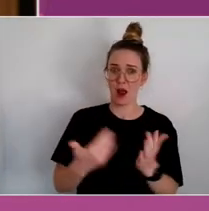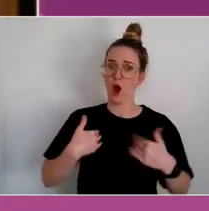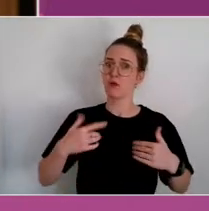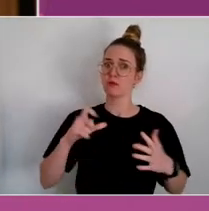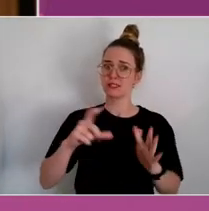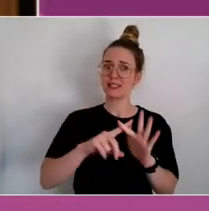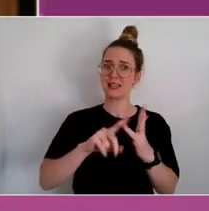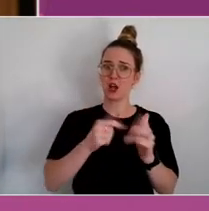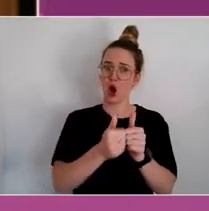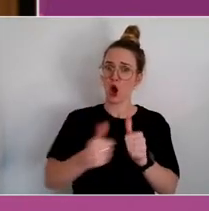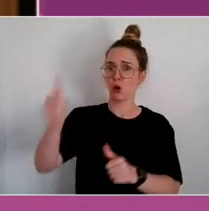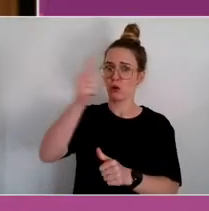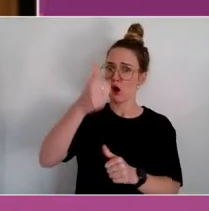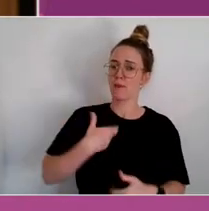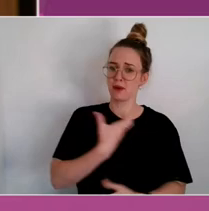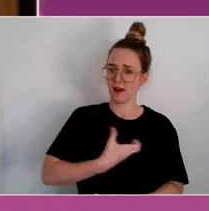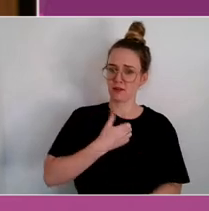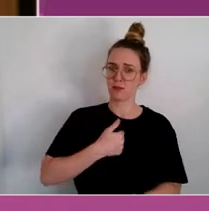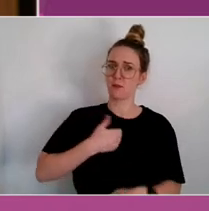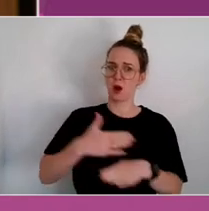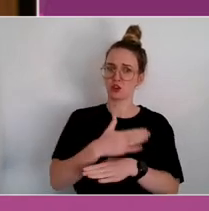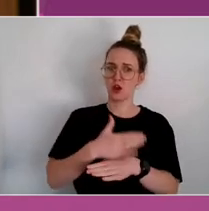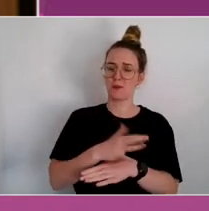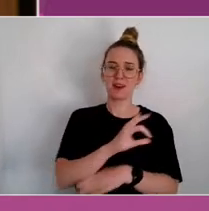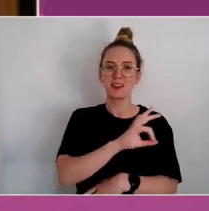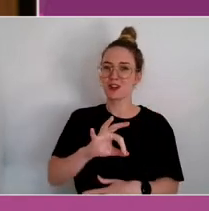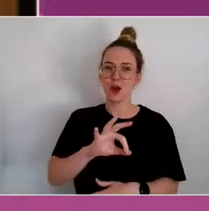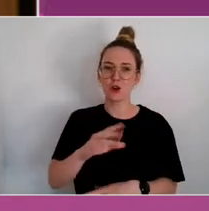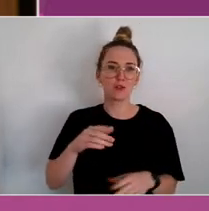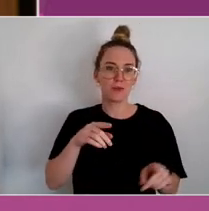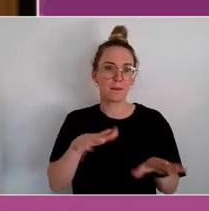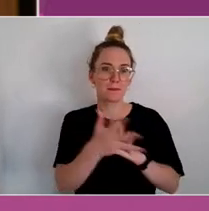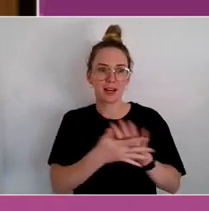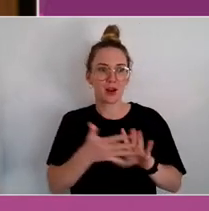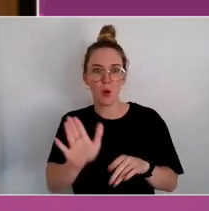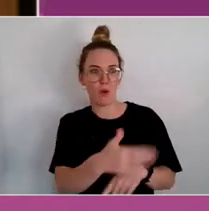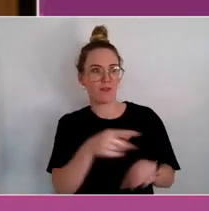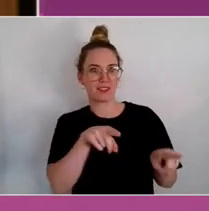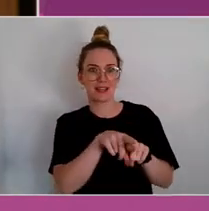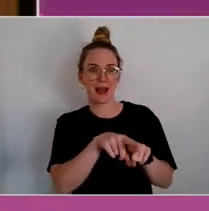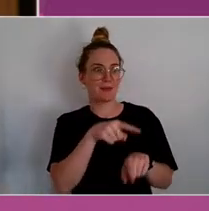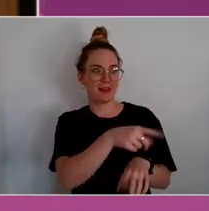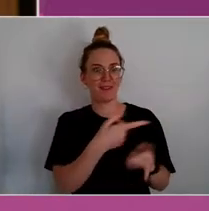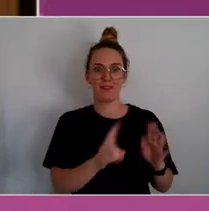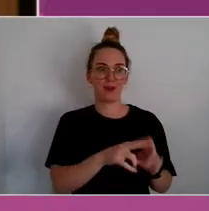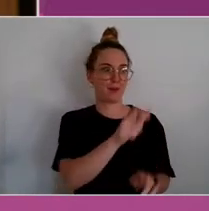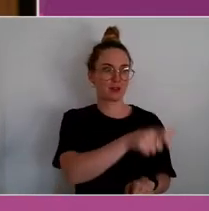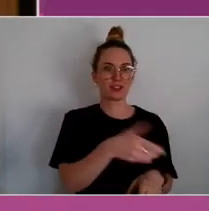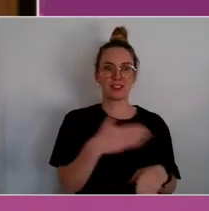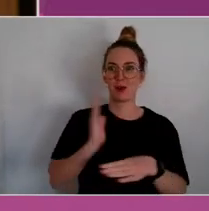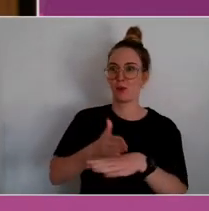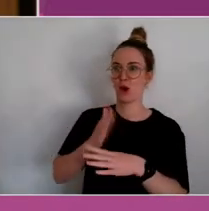That doesn't necessarily apply to someone new in their retail job at Woolies.